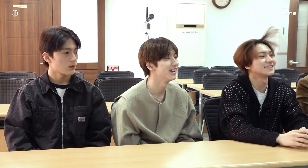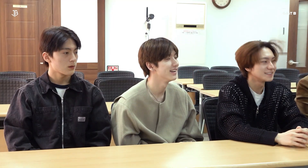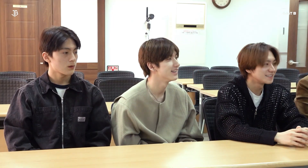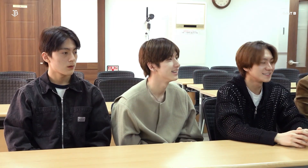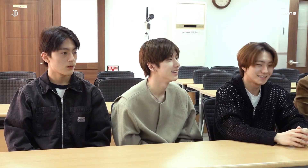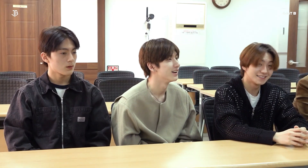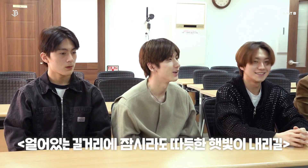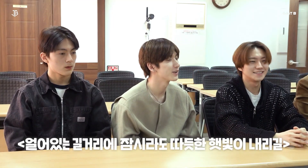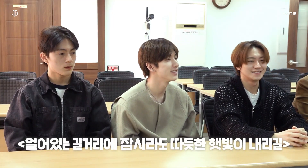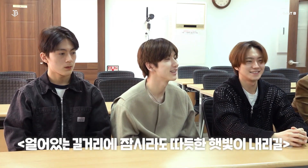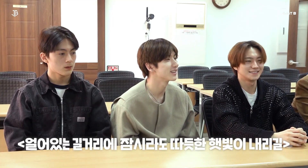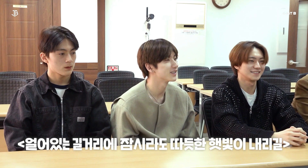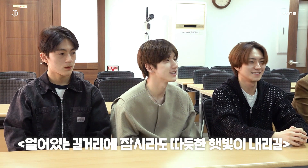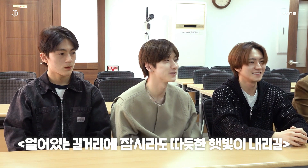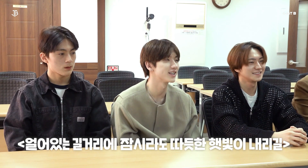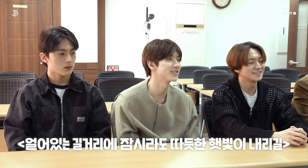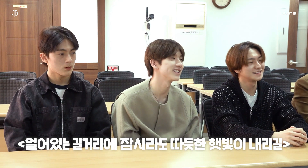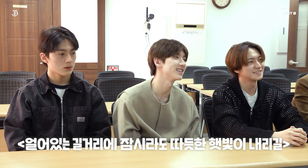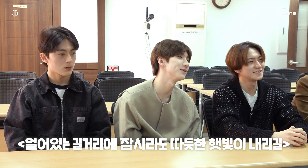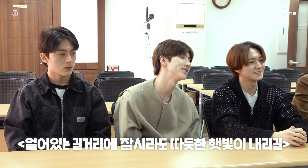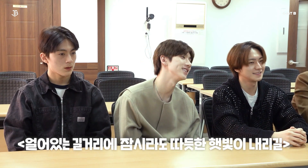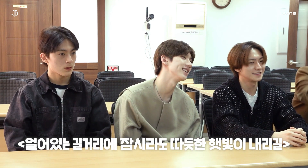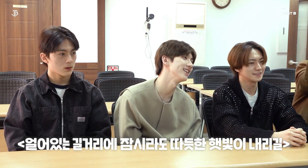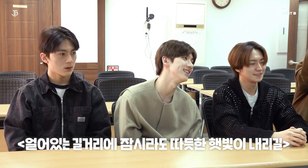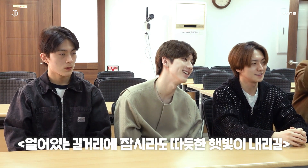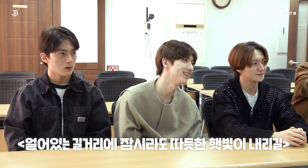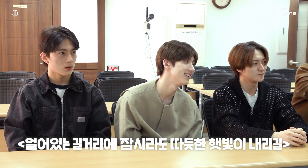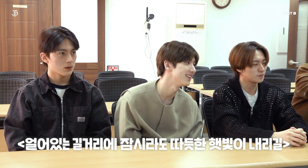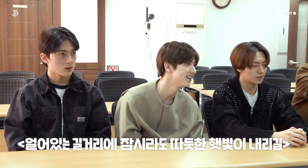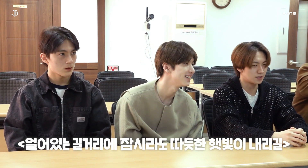What is it, DY? 'May the sun's gentle kiss thaw the frozen streets ('Camellia')'